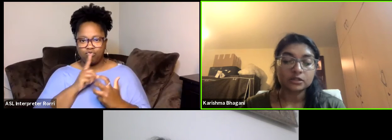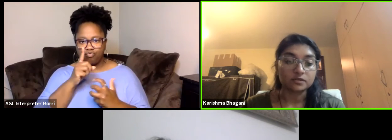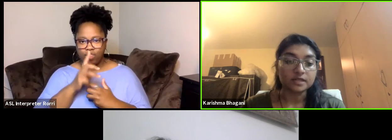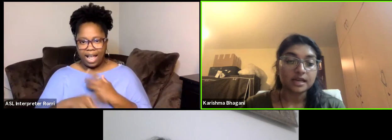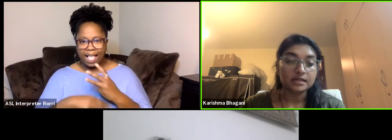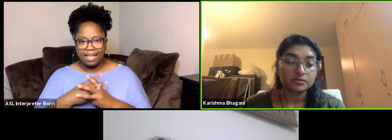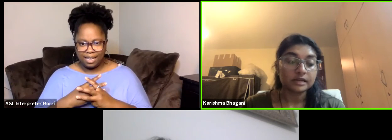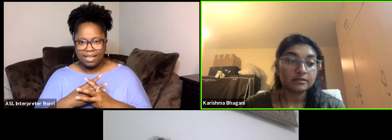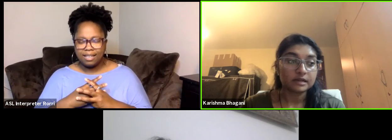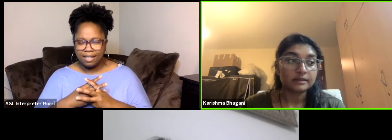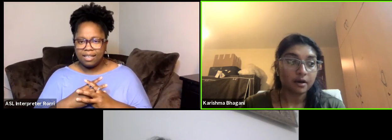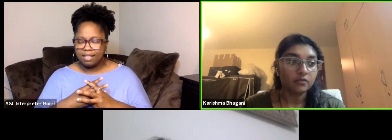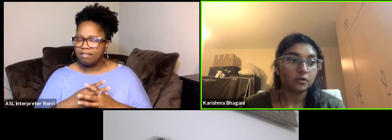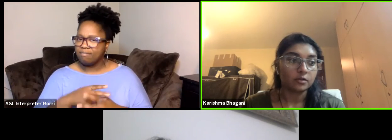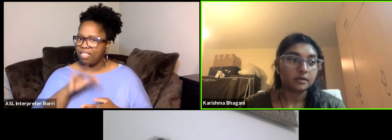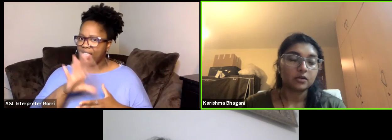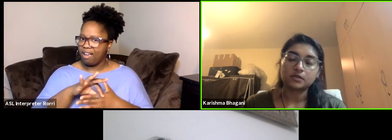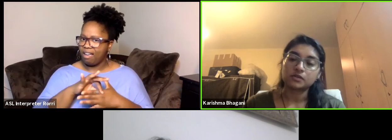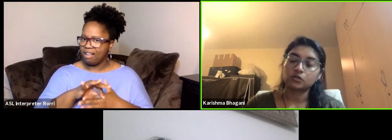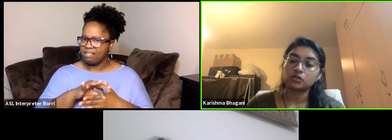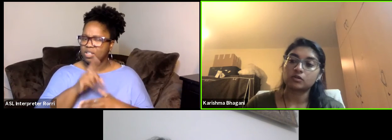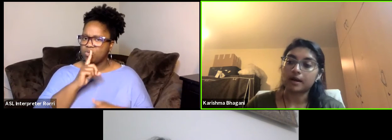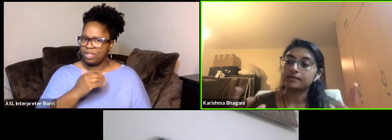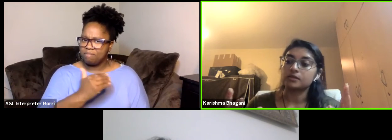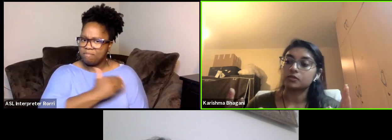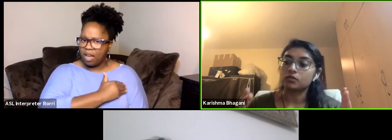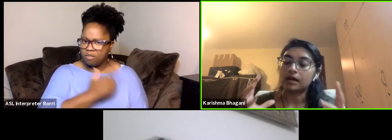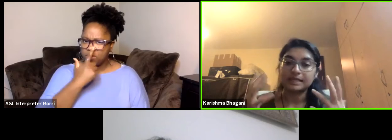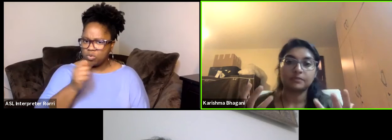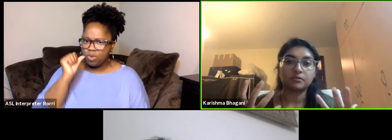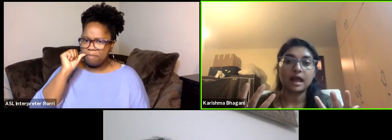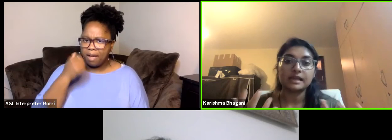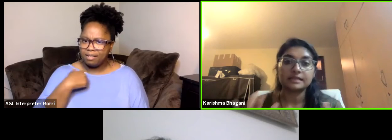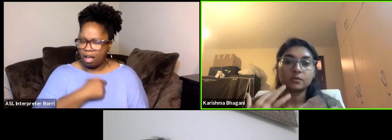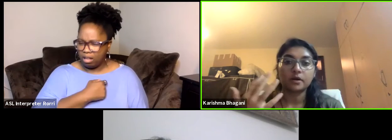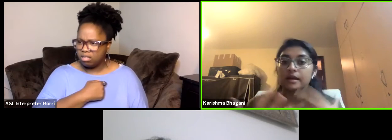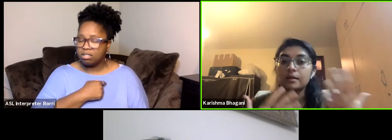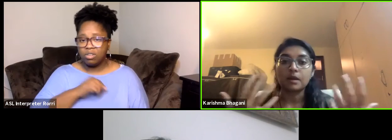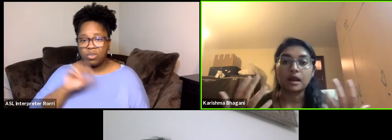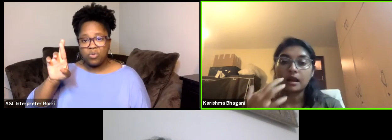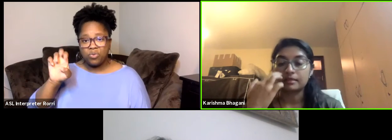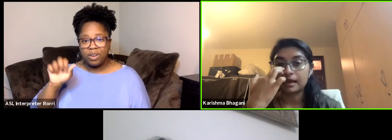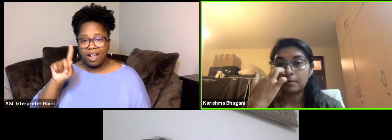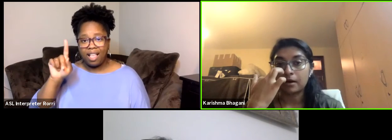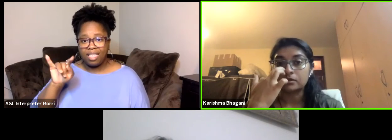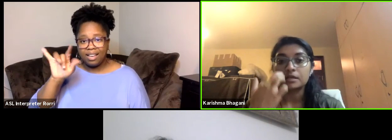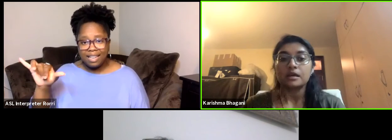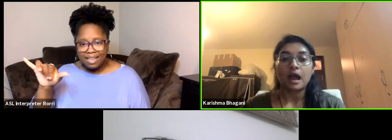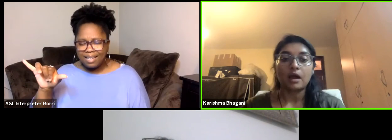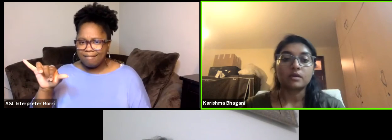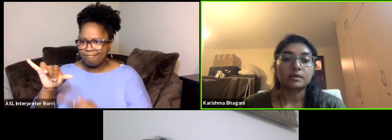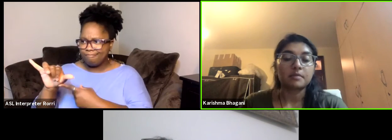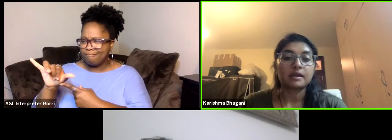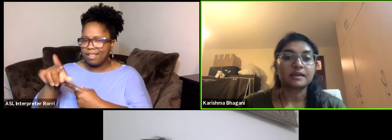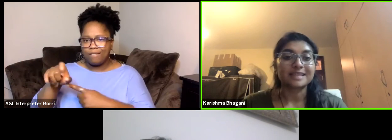that you've said it is really, really powerful because it just reminds us to accept the reality that we're in and think about how we can make things